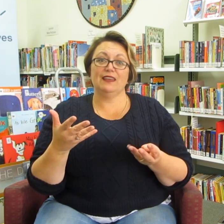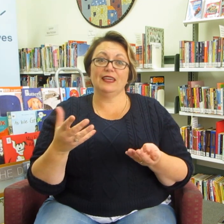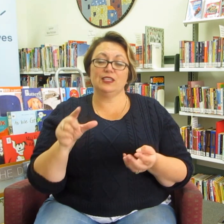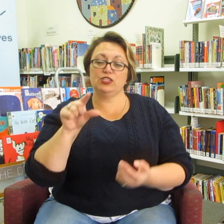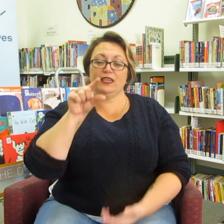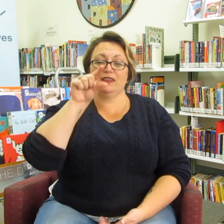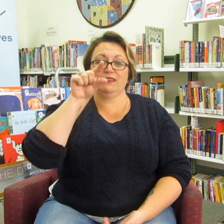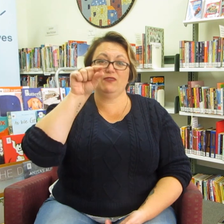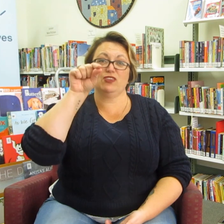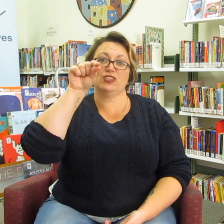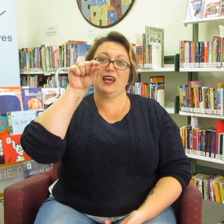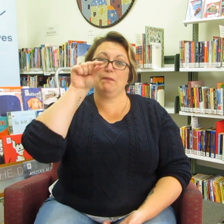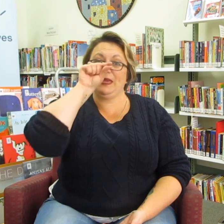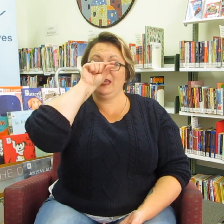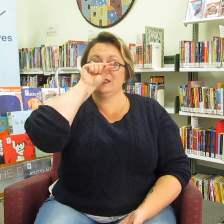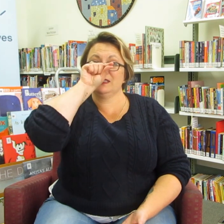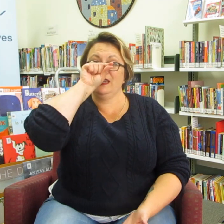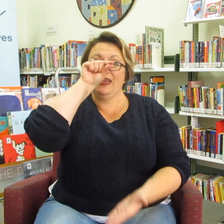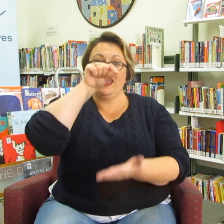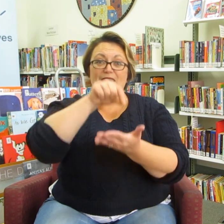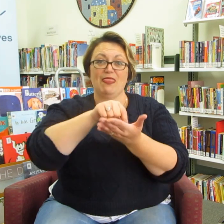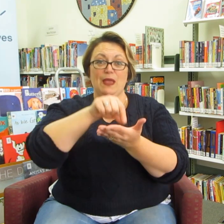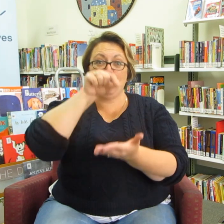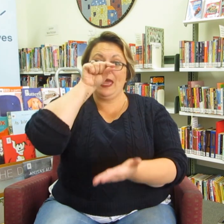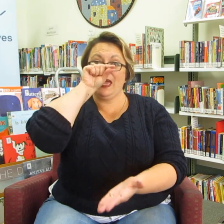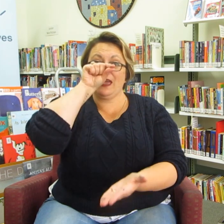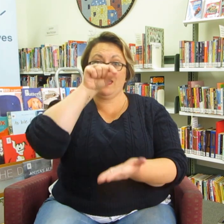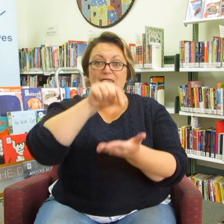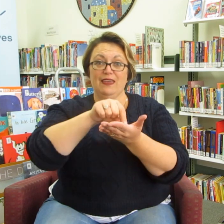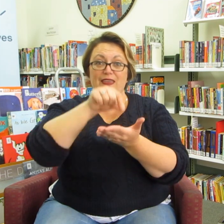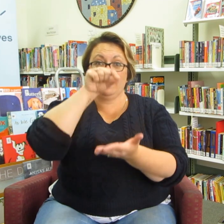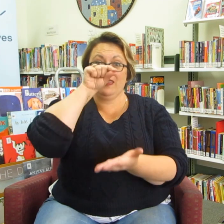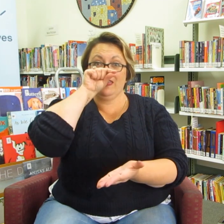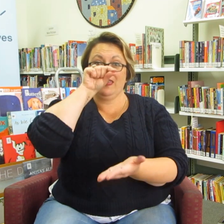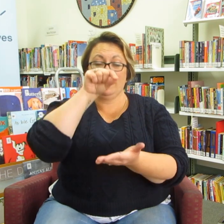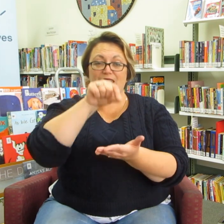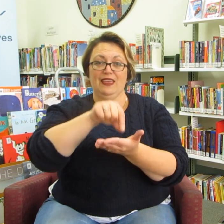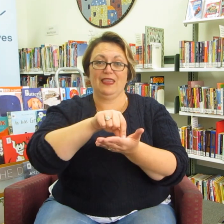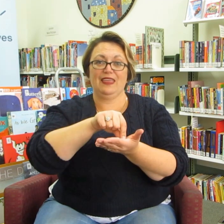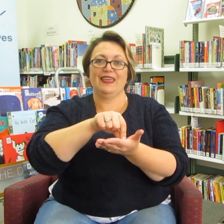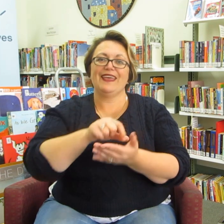And like a chicken, they've got sharp beaks, and they peck.